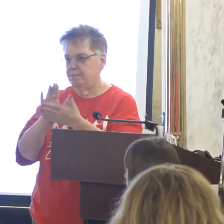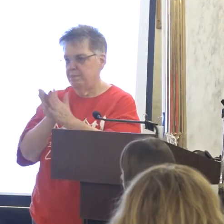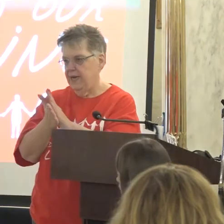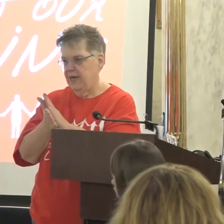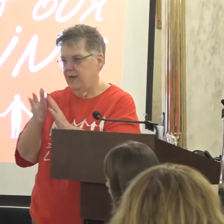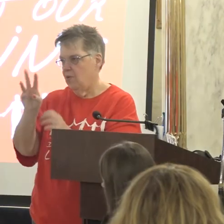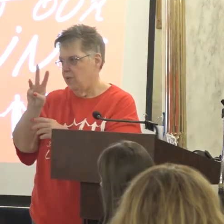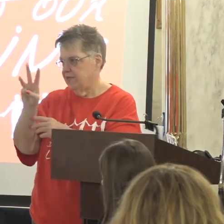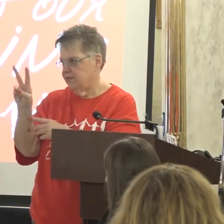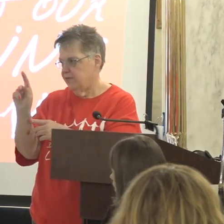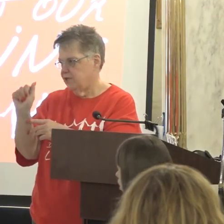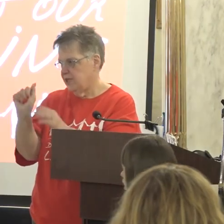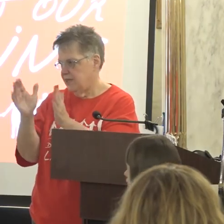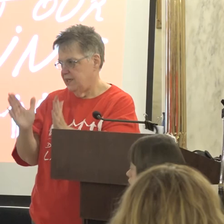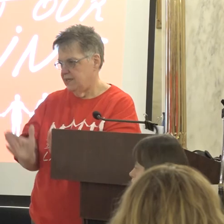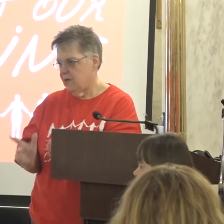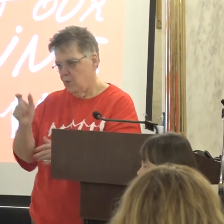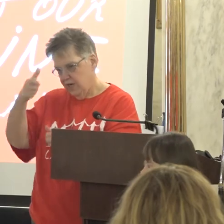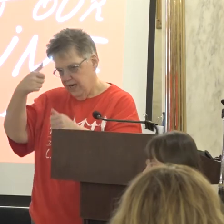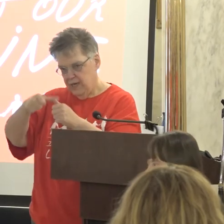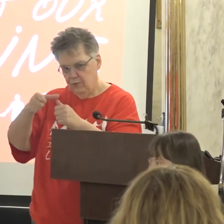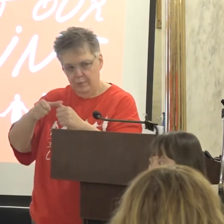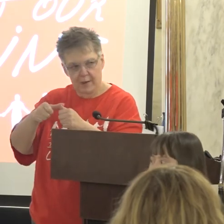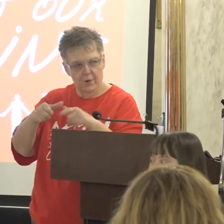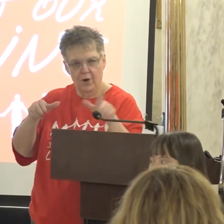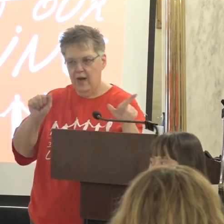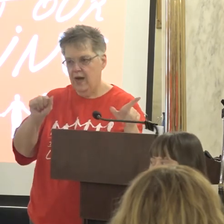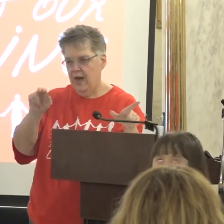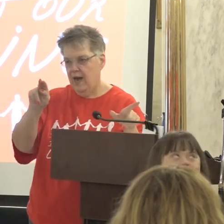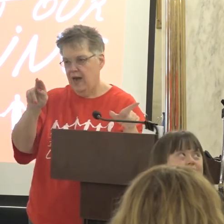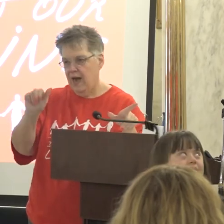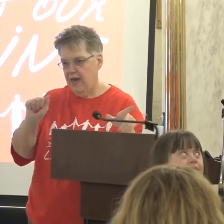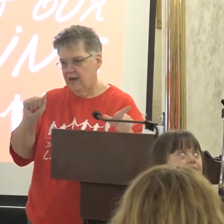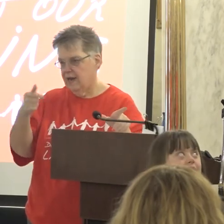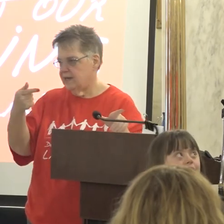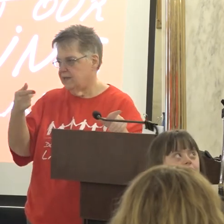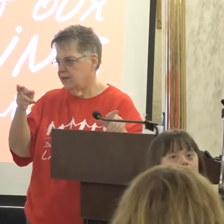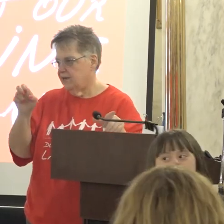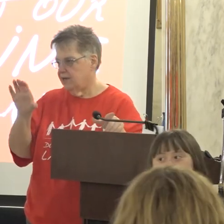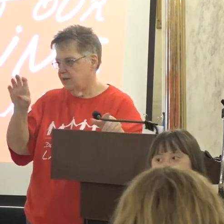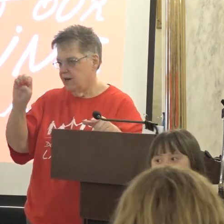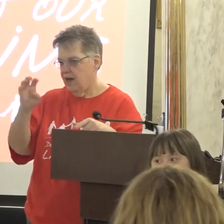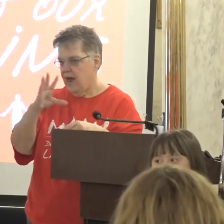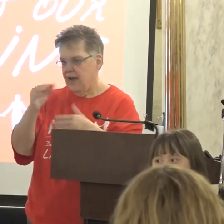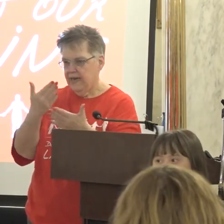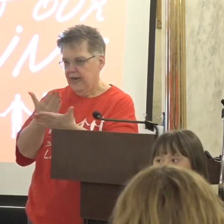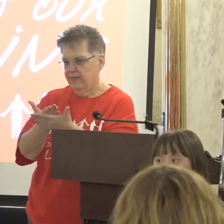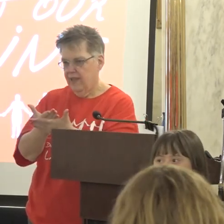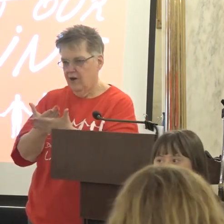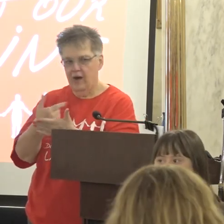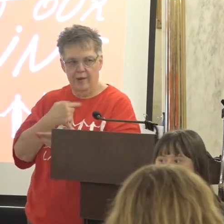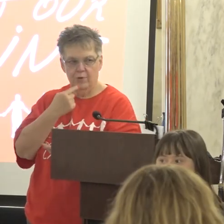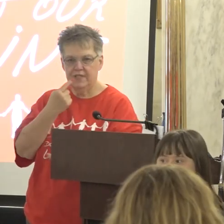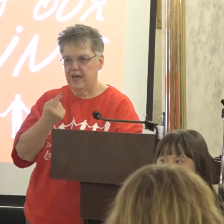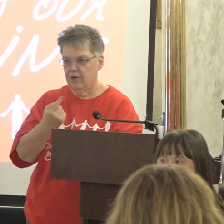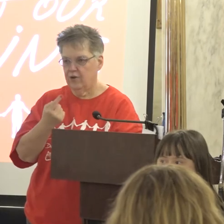All of us need to remember Annie and Gracie and get there and I'm gonna tell you we are